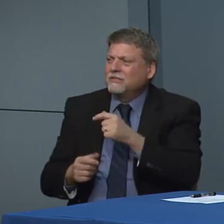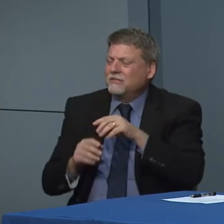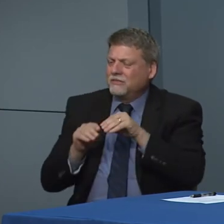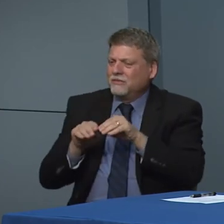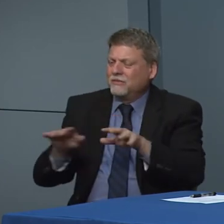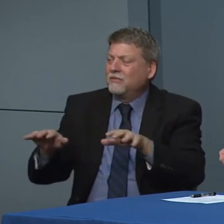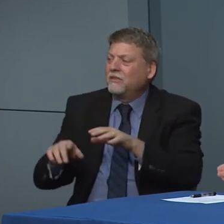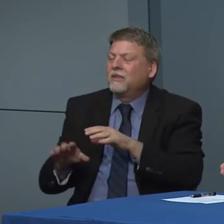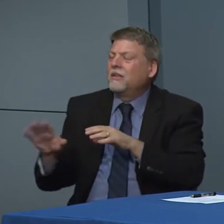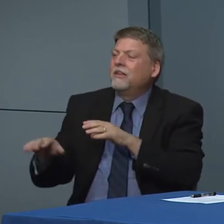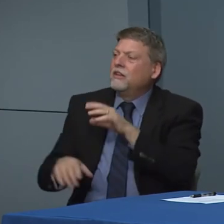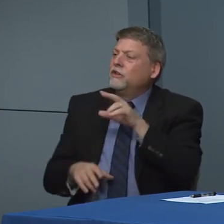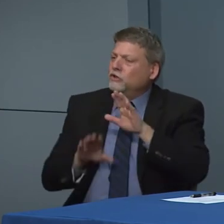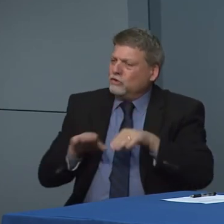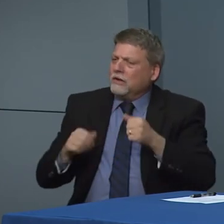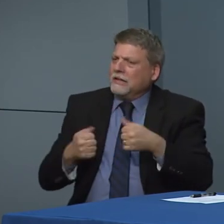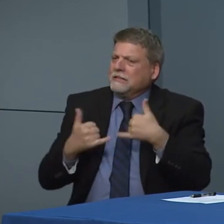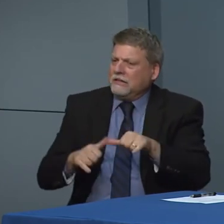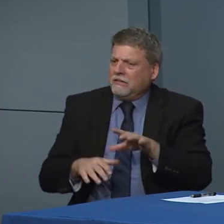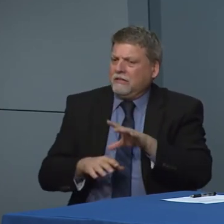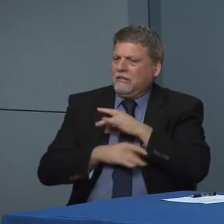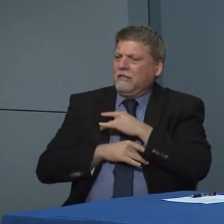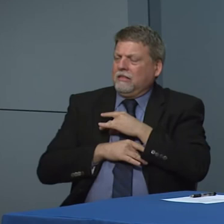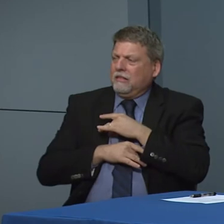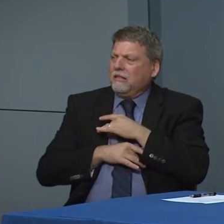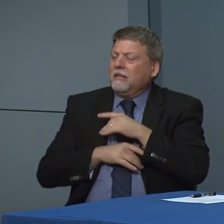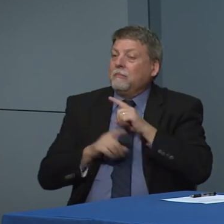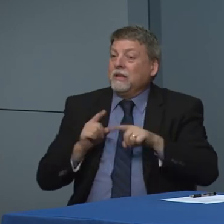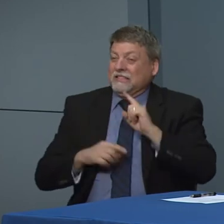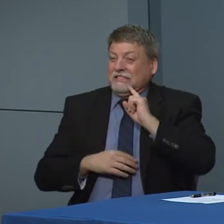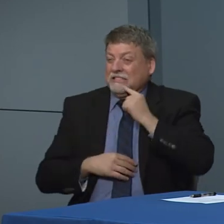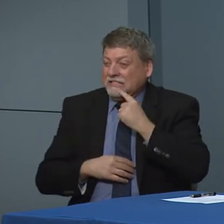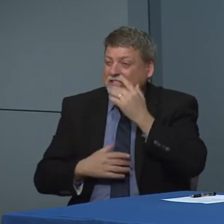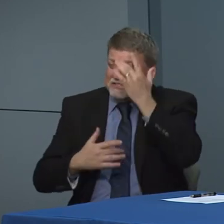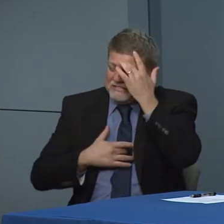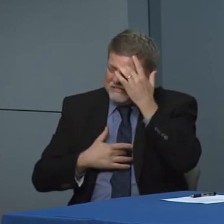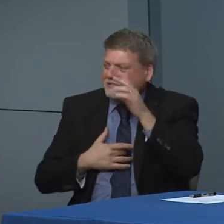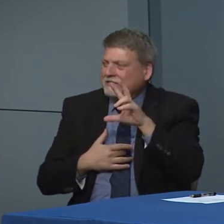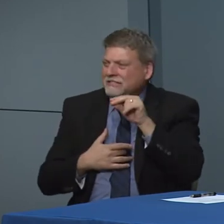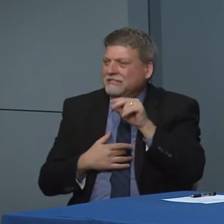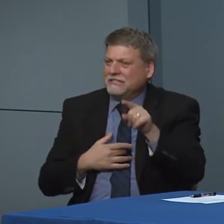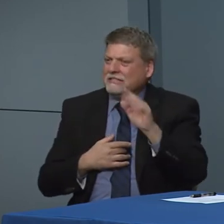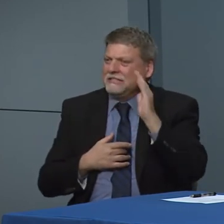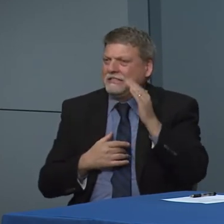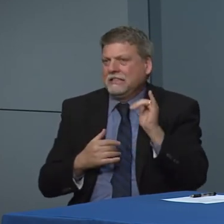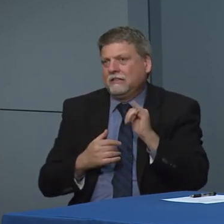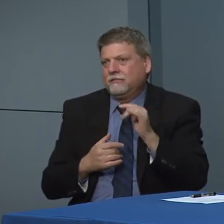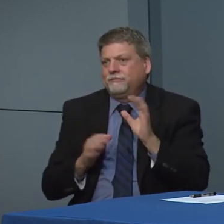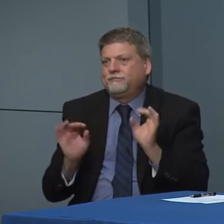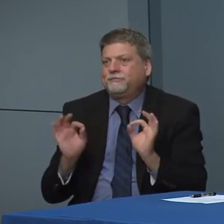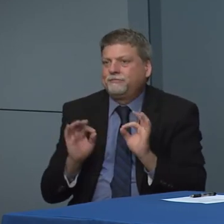news is that. It's not the children don't get the virus is that the severity it seems like in children is is much less so